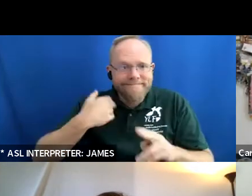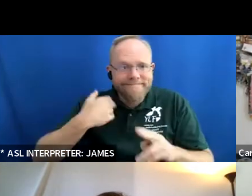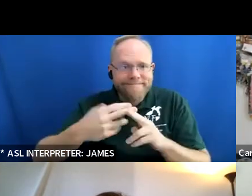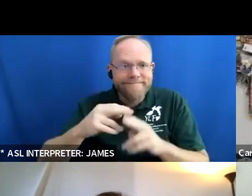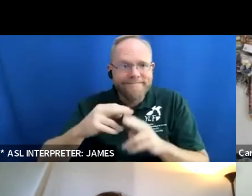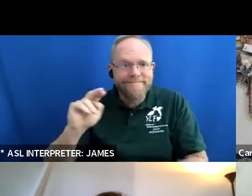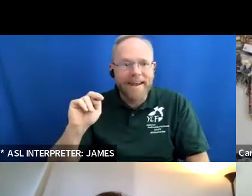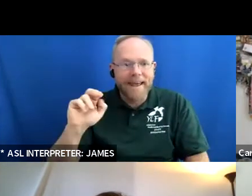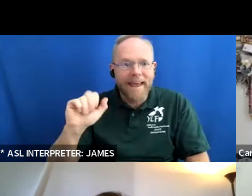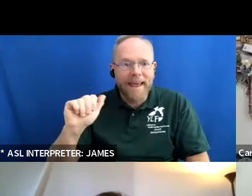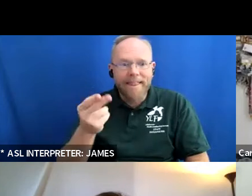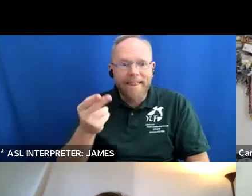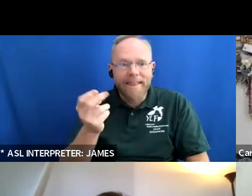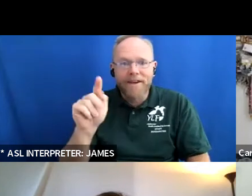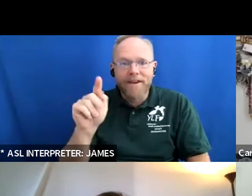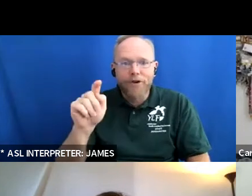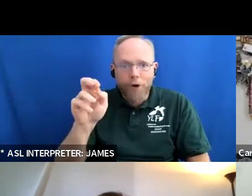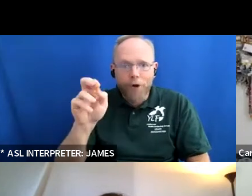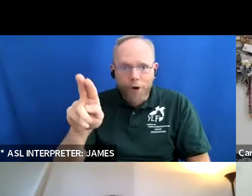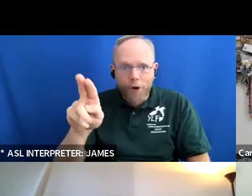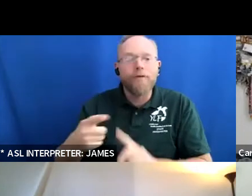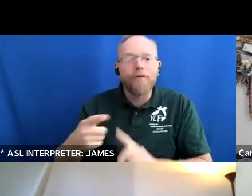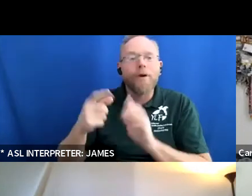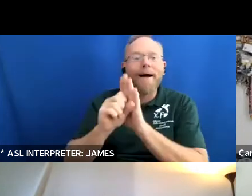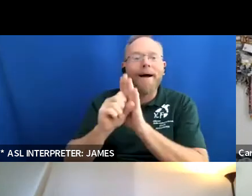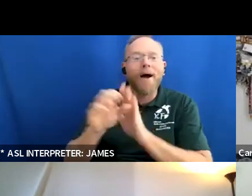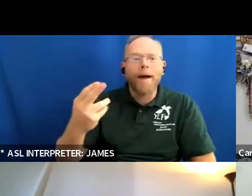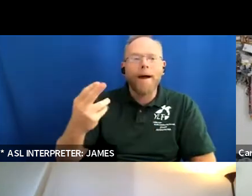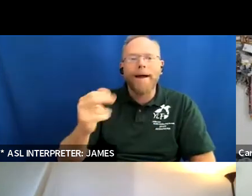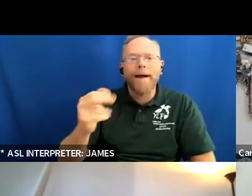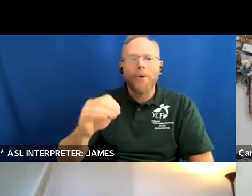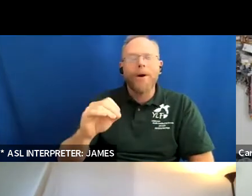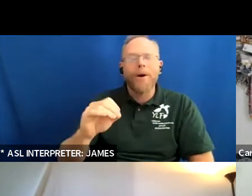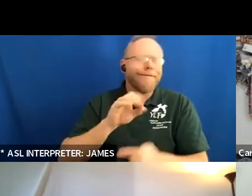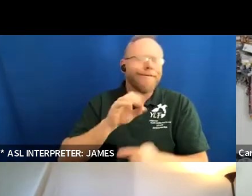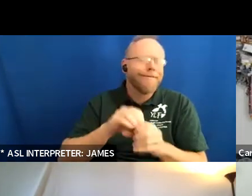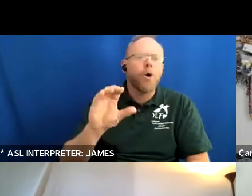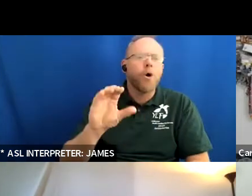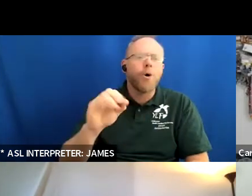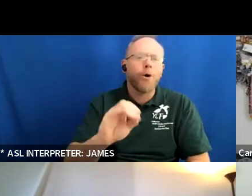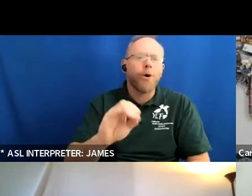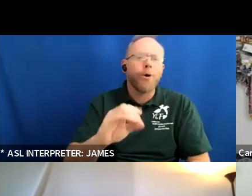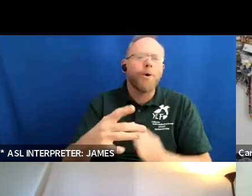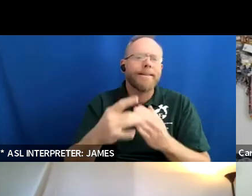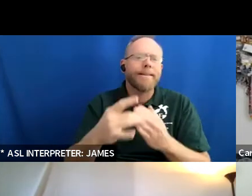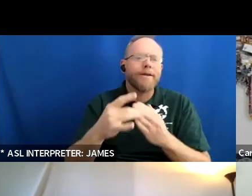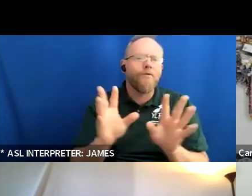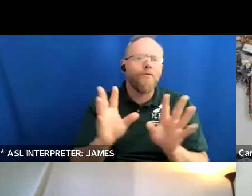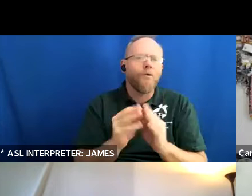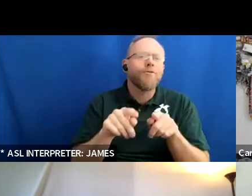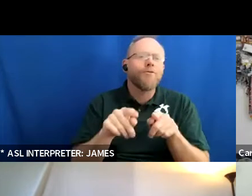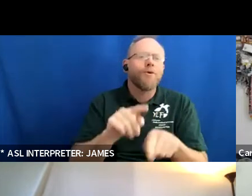i am from ohio i participated in the ohio youth leadership forum in 2005. i'm really active